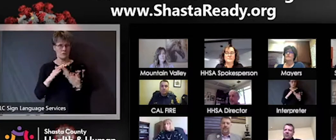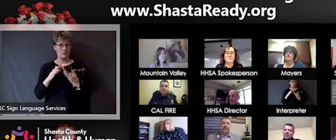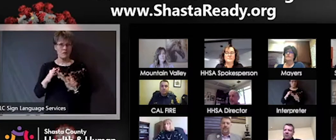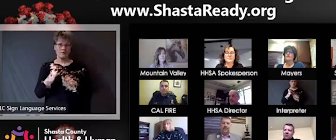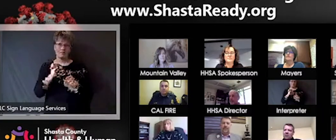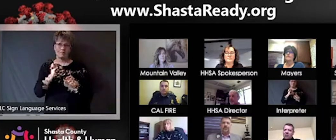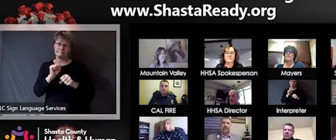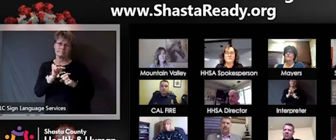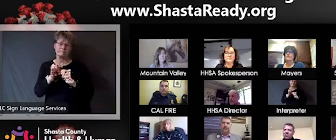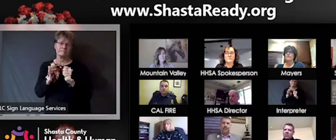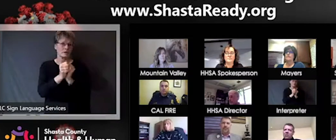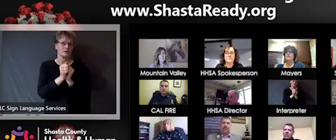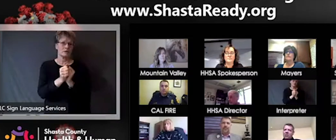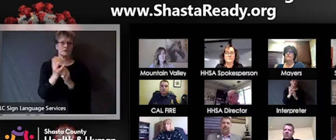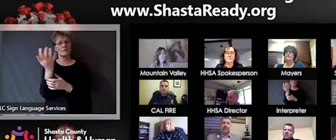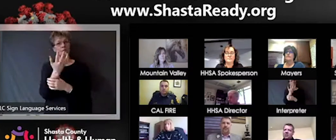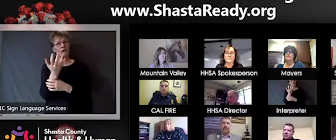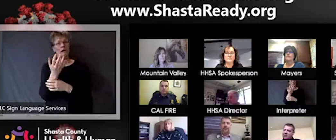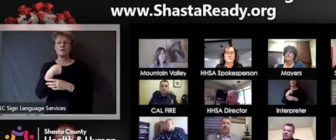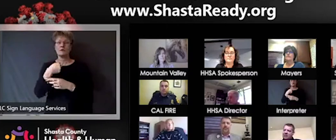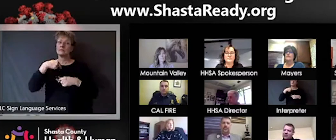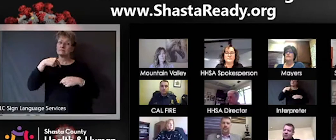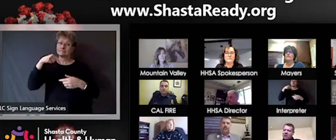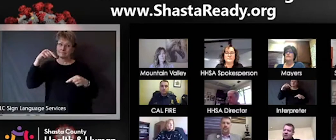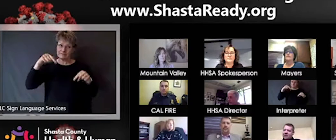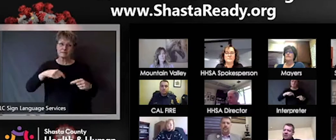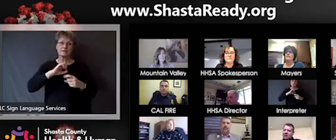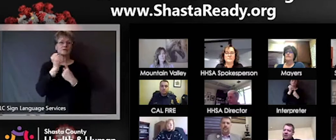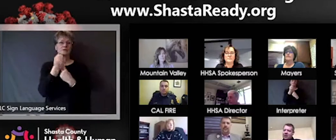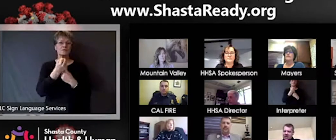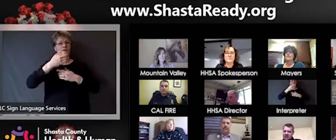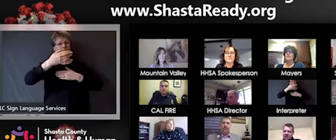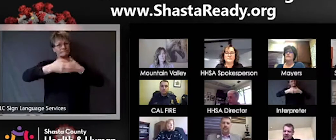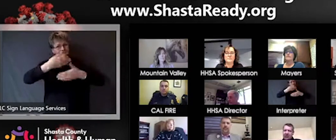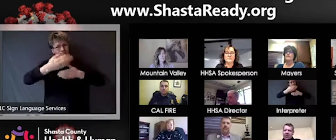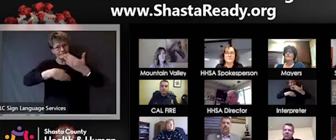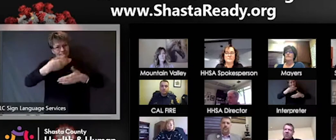we make our way through the next the next couple months and that this amount